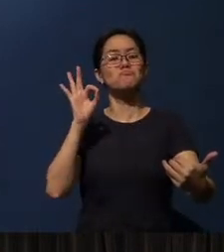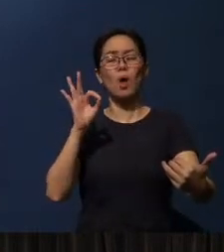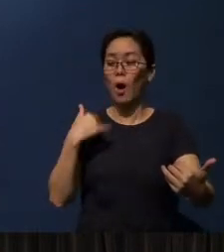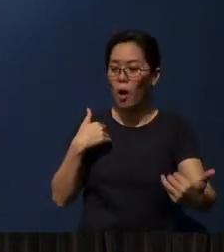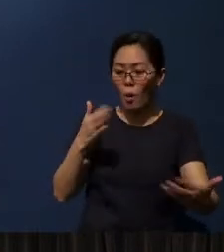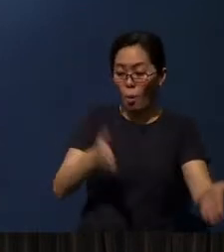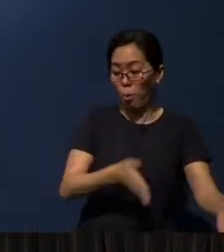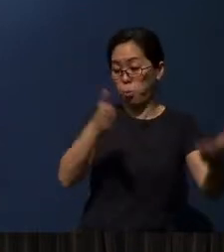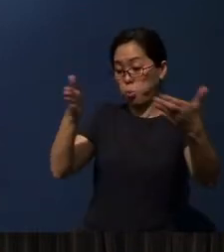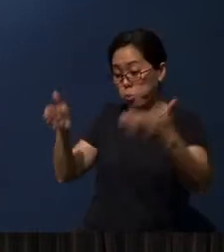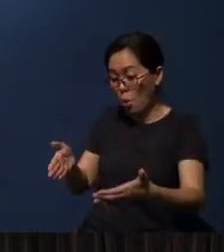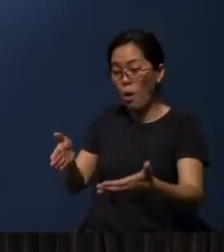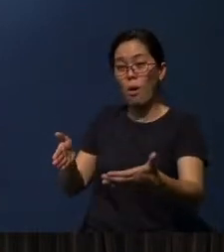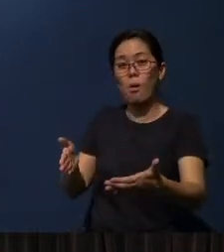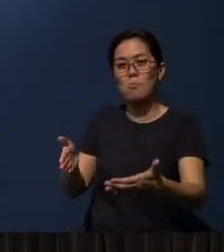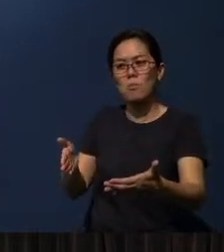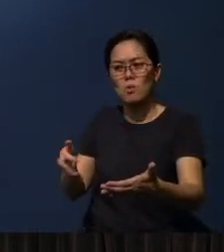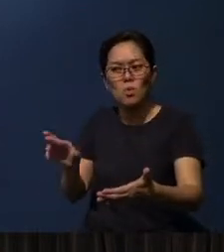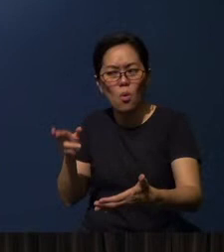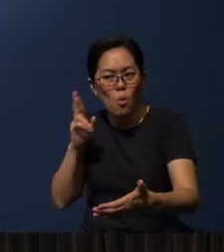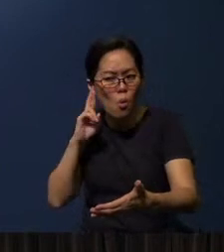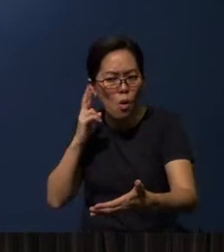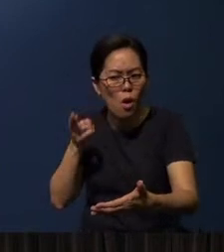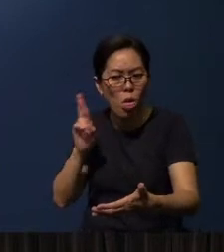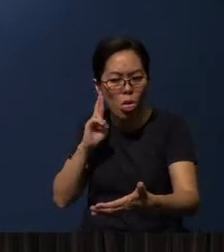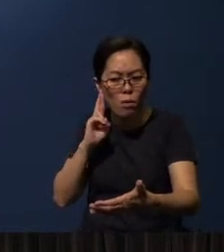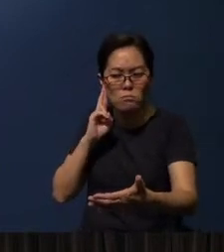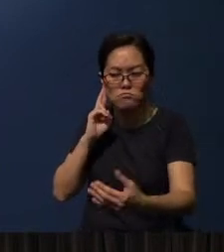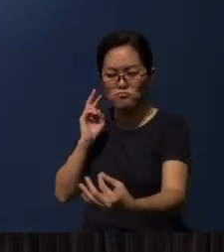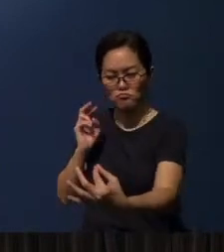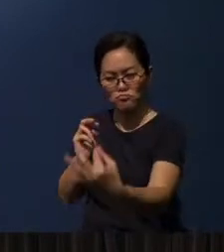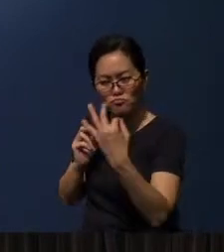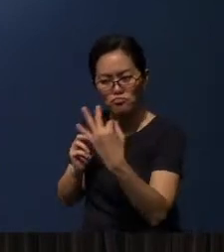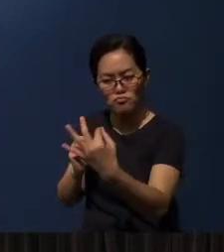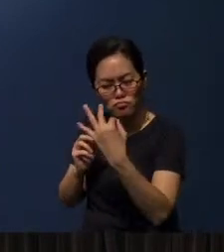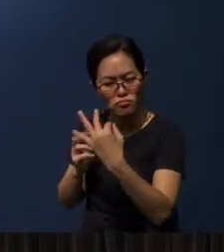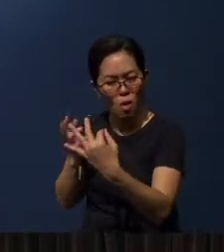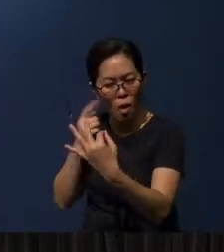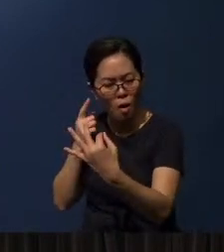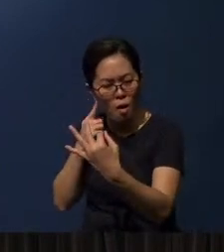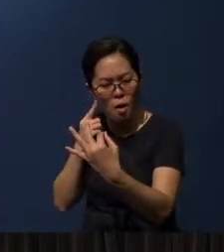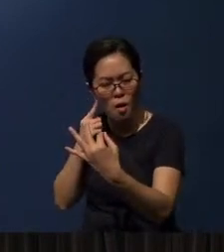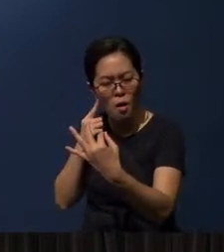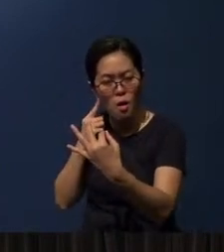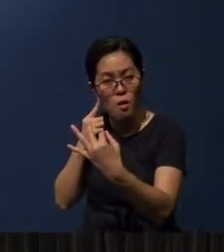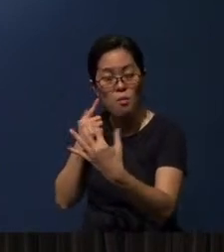or even over the radio station, where somebody preached the message to us formally.